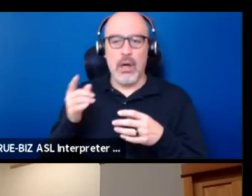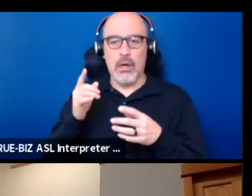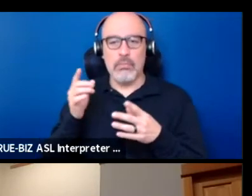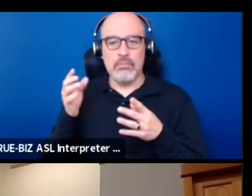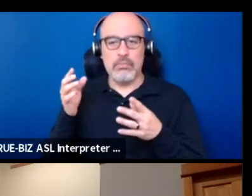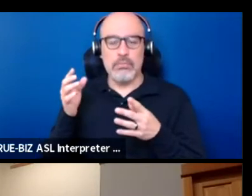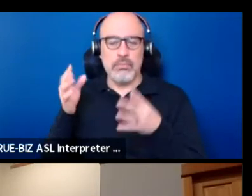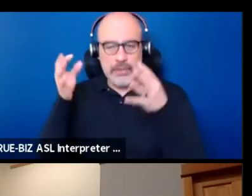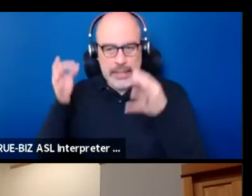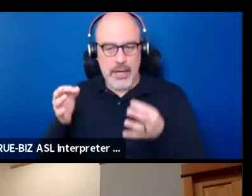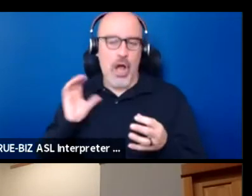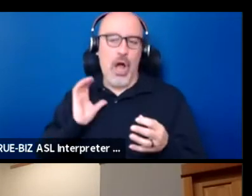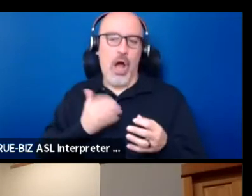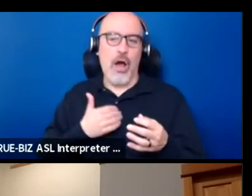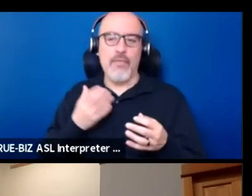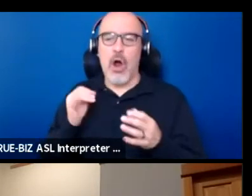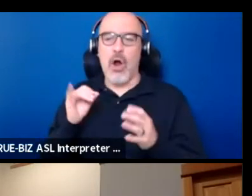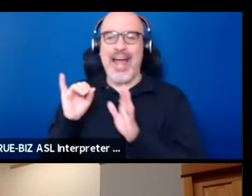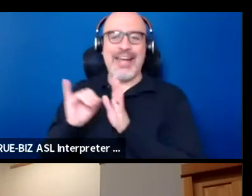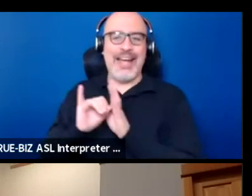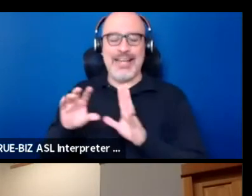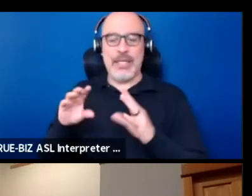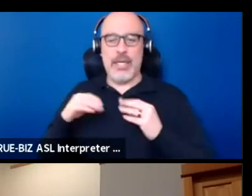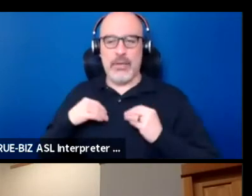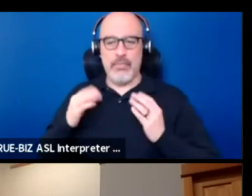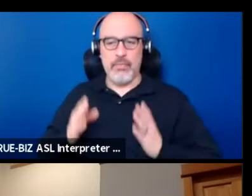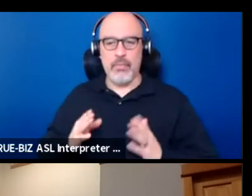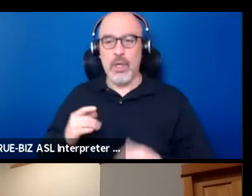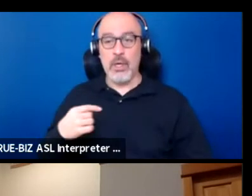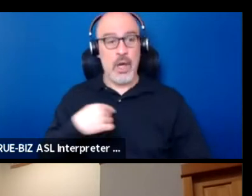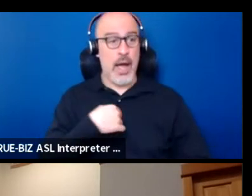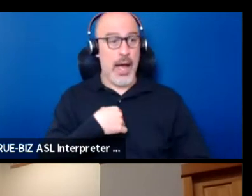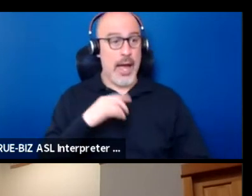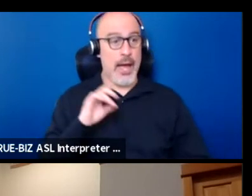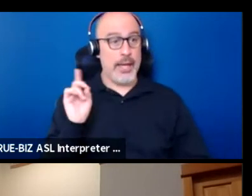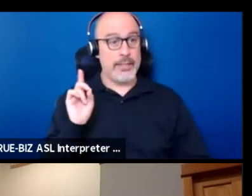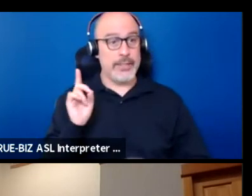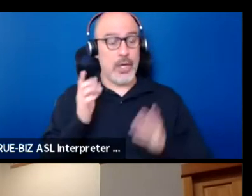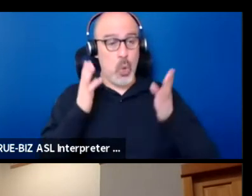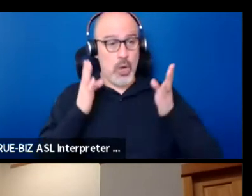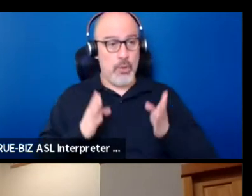of our own identity. To say, I as a Dakota person, my Dakota people,